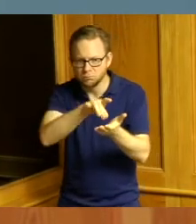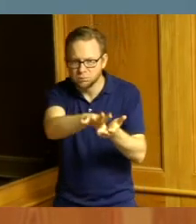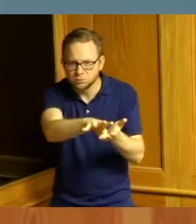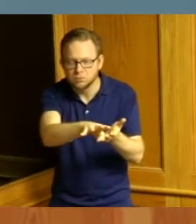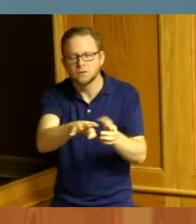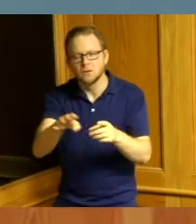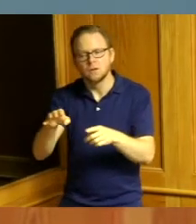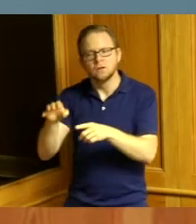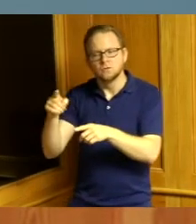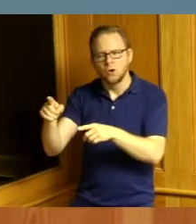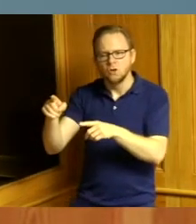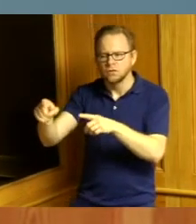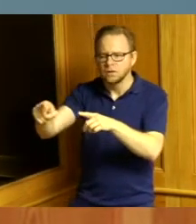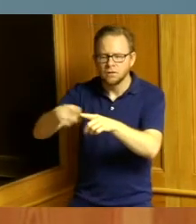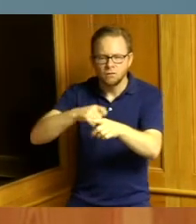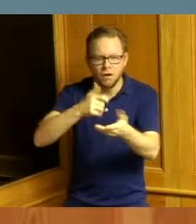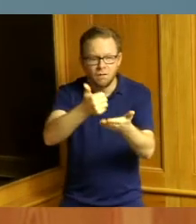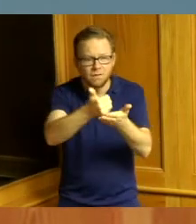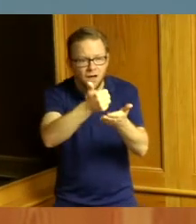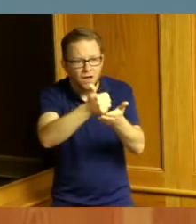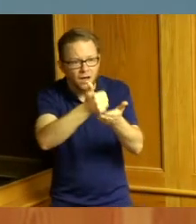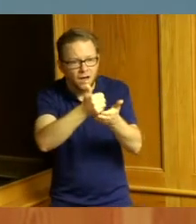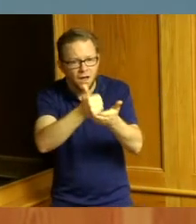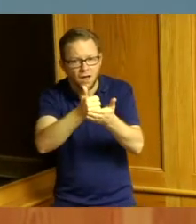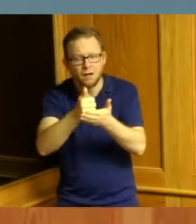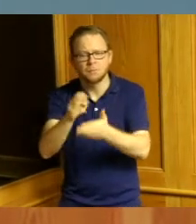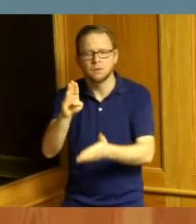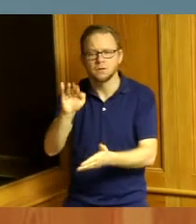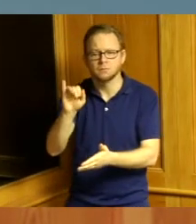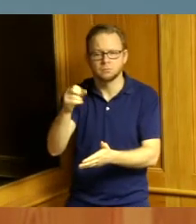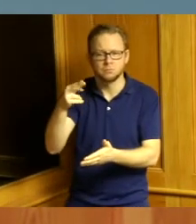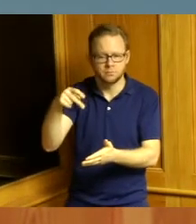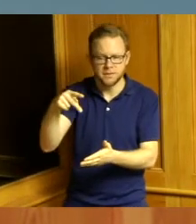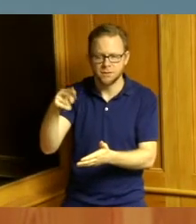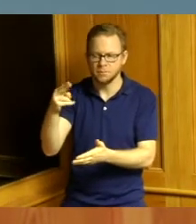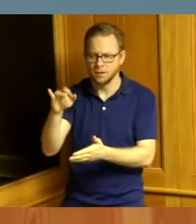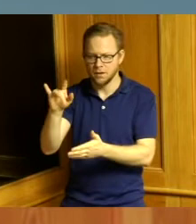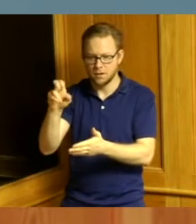one of the names he called out for was Bishop Bobby Hilton Hilton knowing he was the Chief